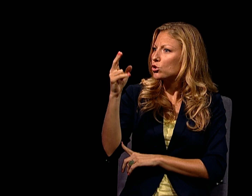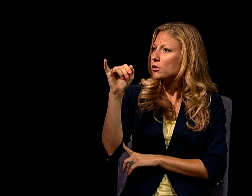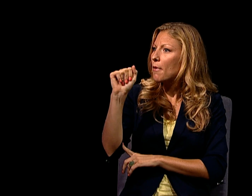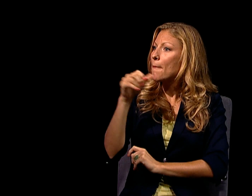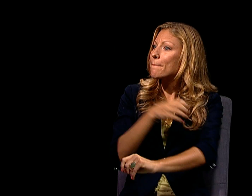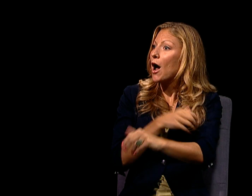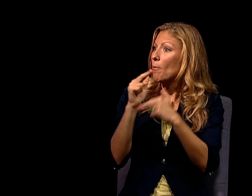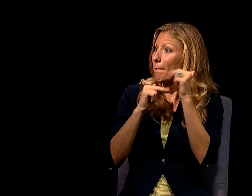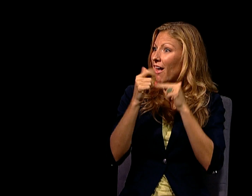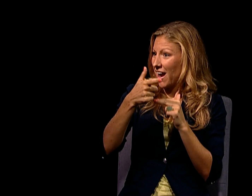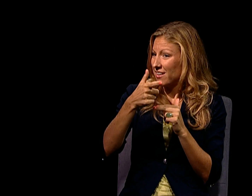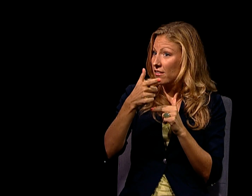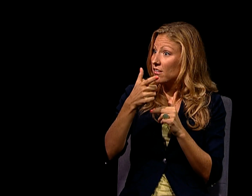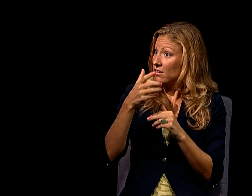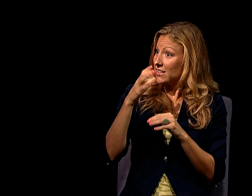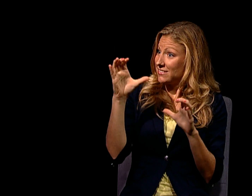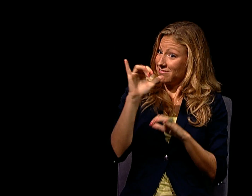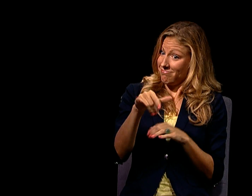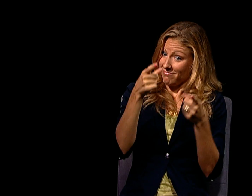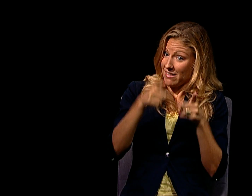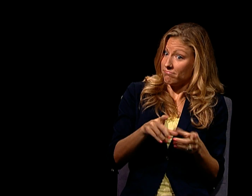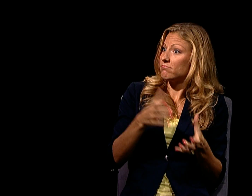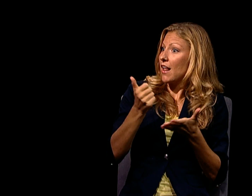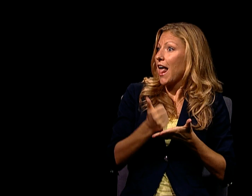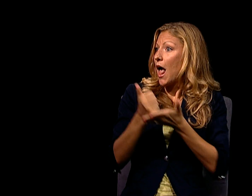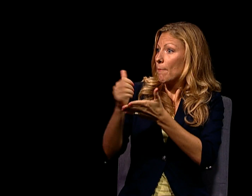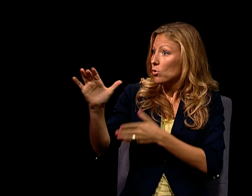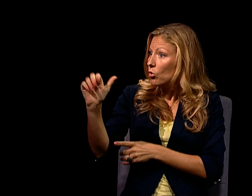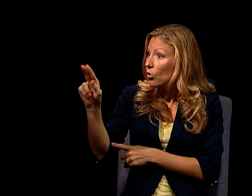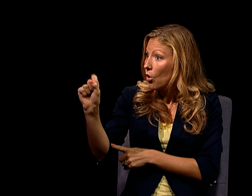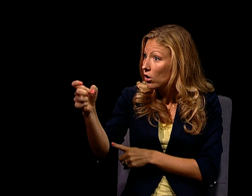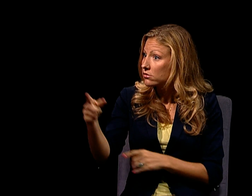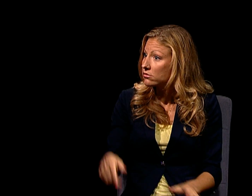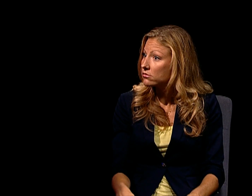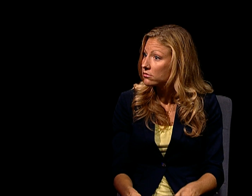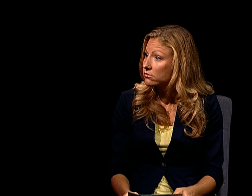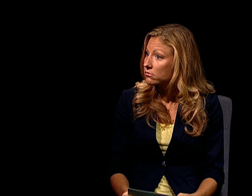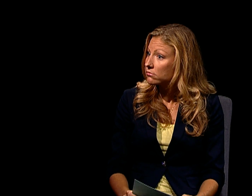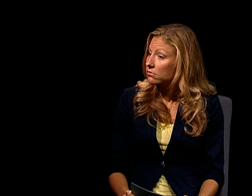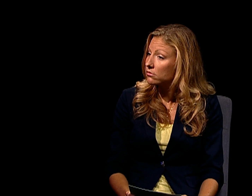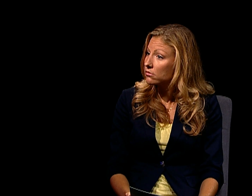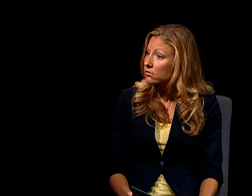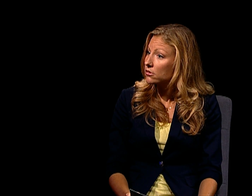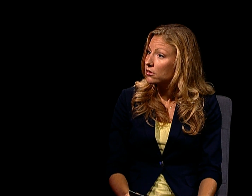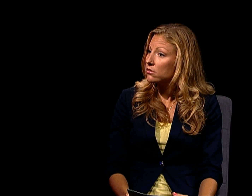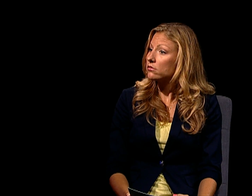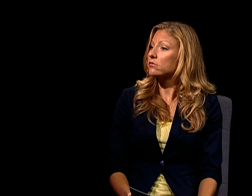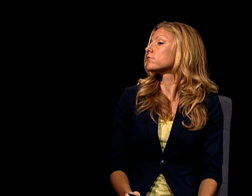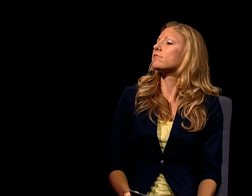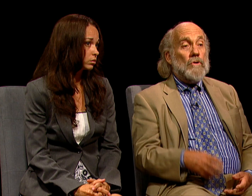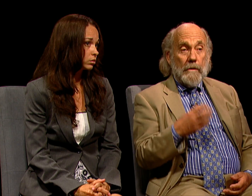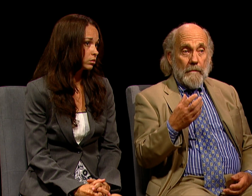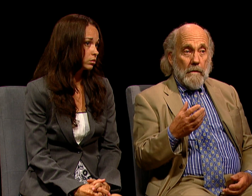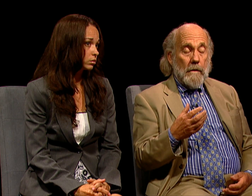AND THE FUKISHIMA POWER PLANT, DOES THAT INCIDENT, THE DEVASTATION, HELP YOUR CAUSE? SURE.